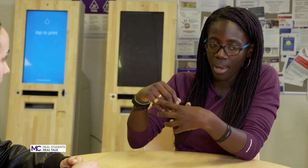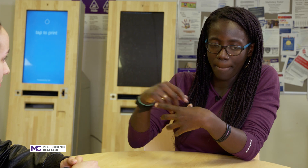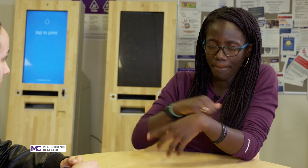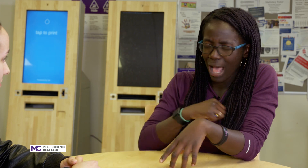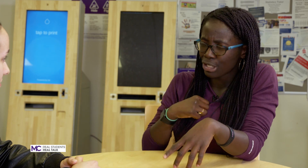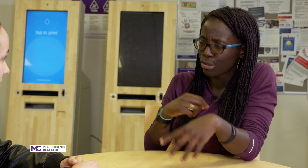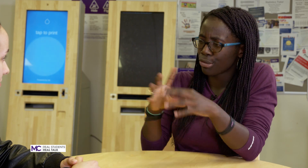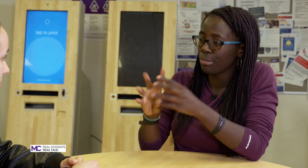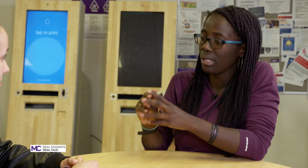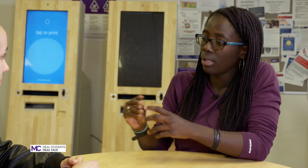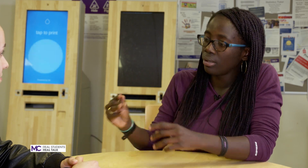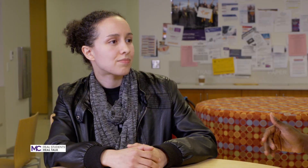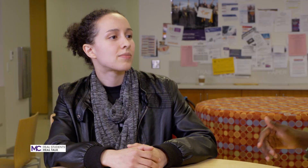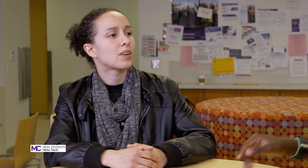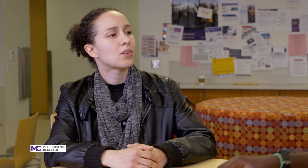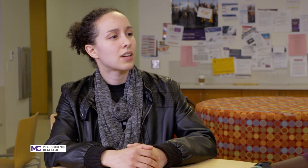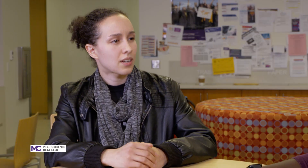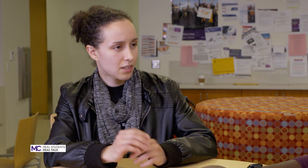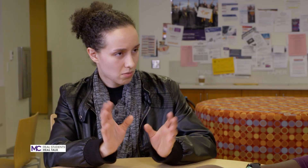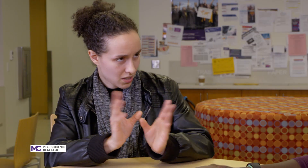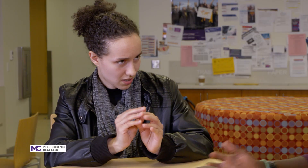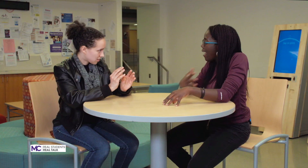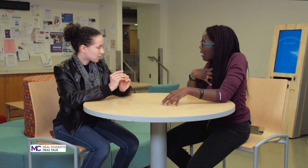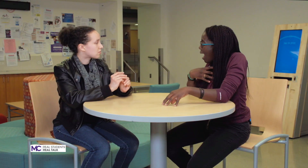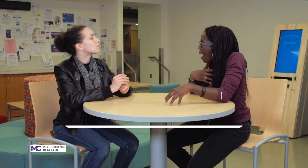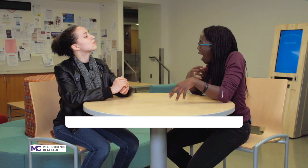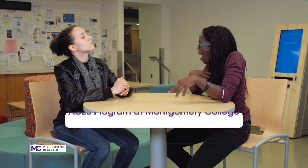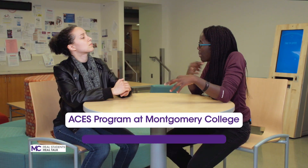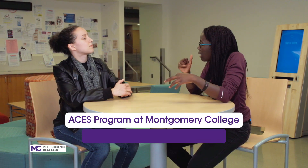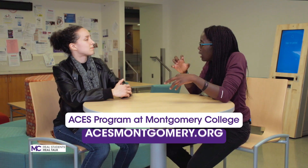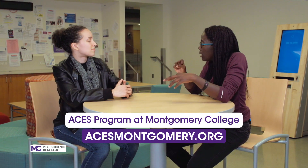ambassadors meeting okay I'm an ACES